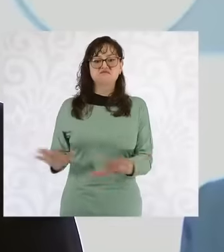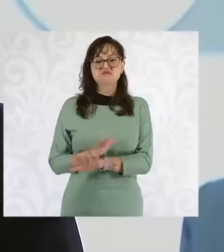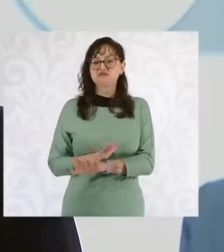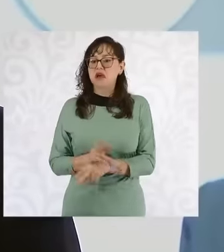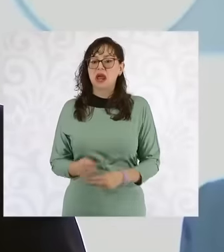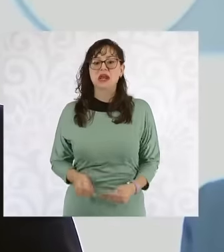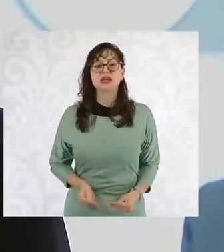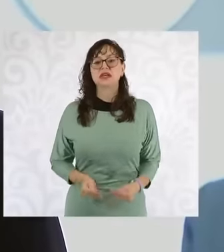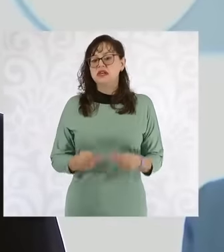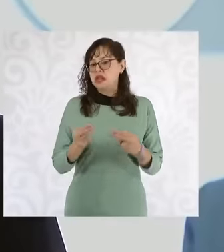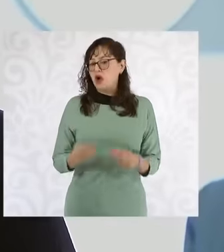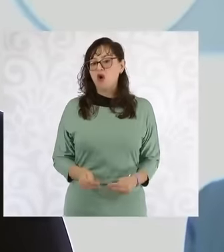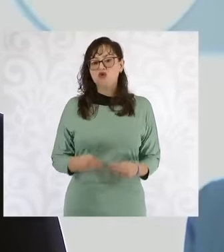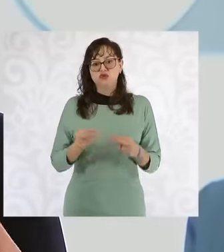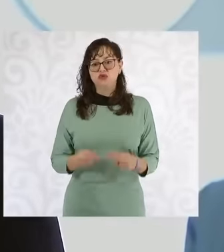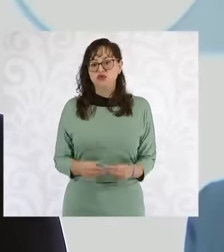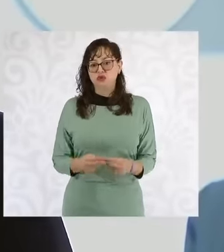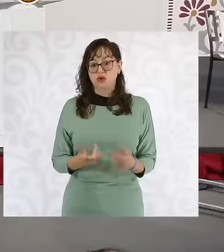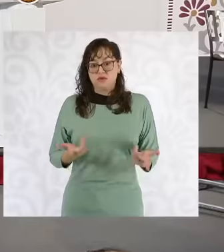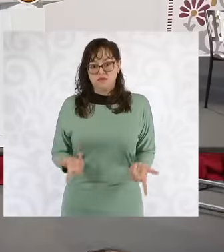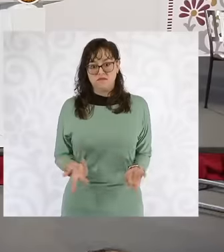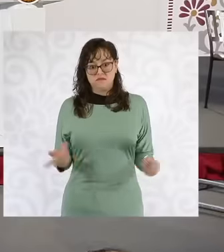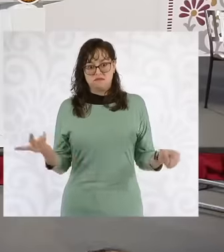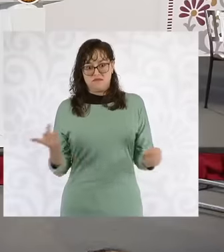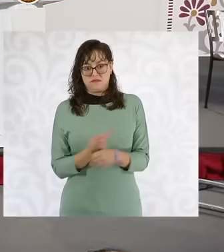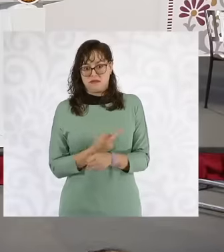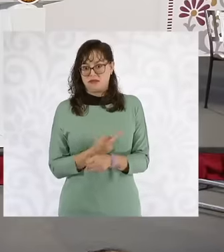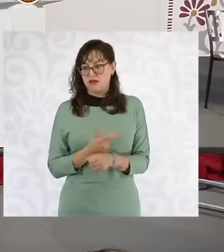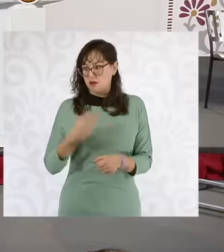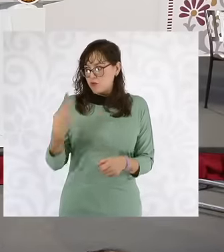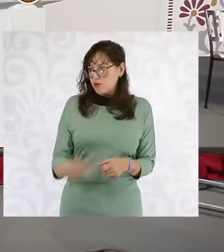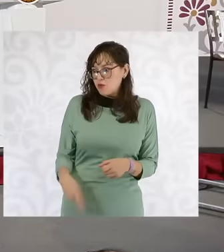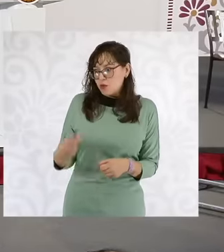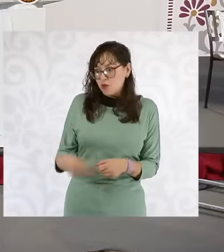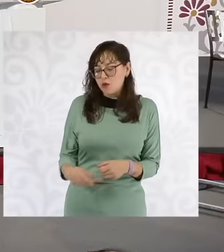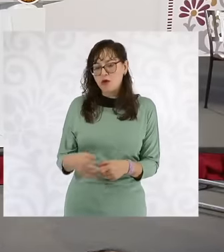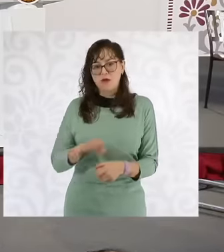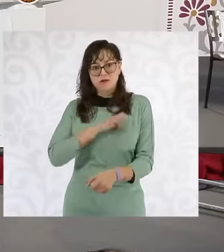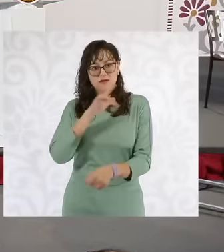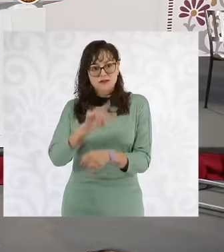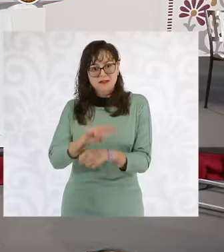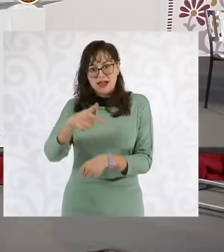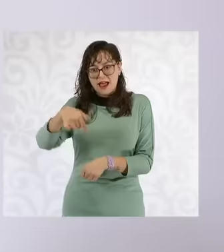common and ordinary, ceasing to be a strategic resource, with this reform what is being